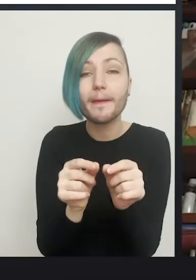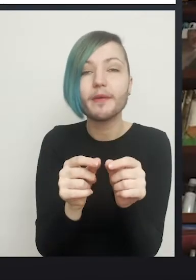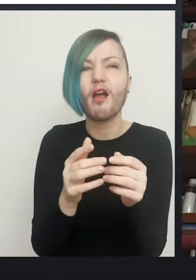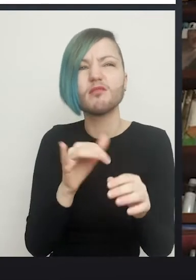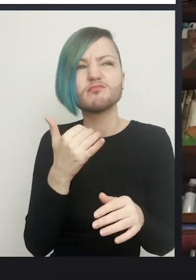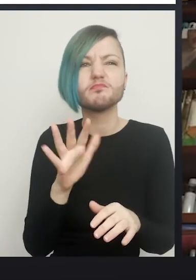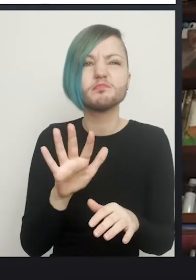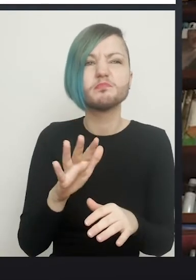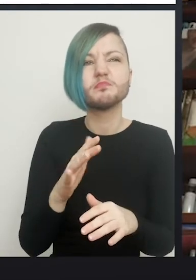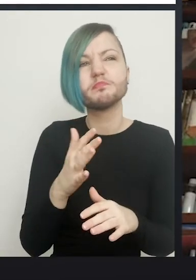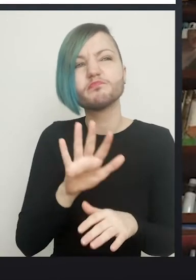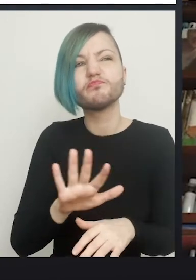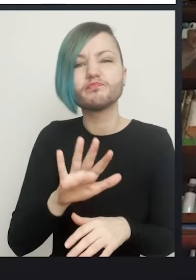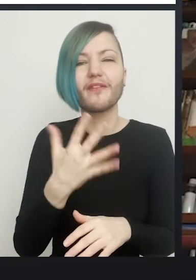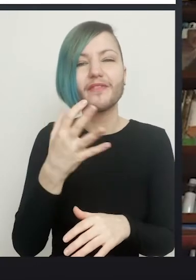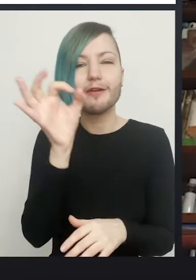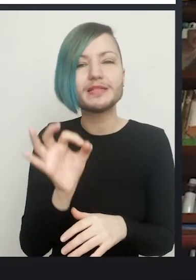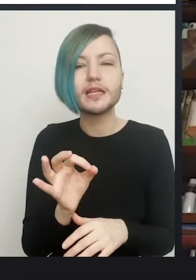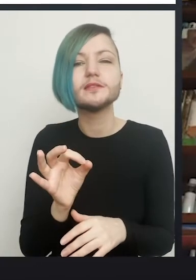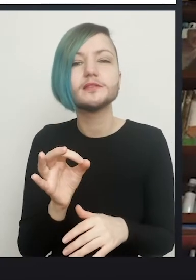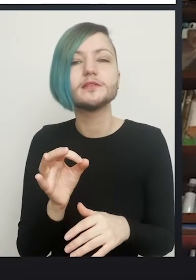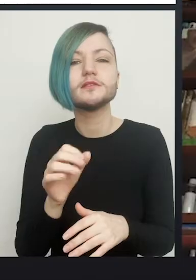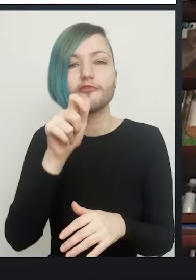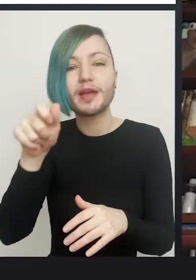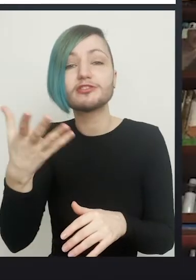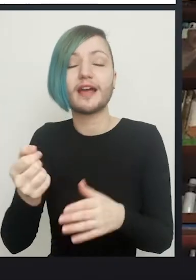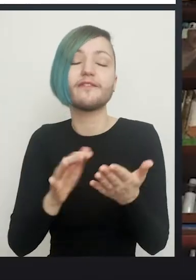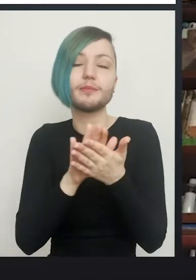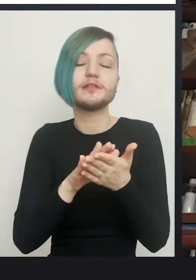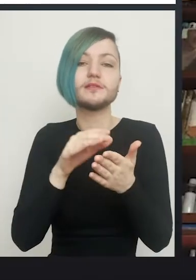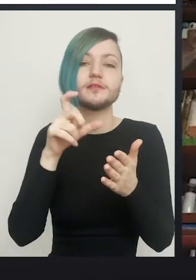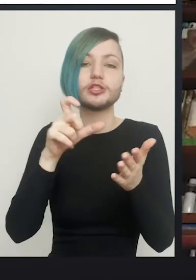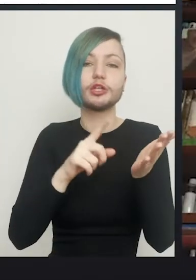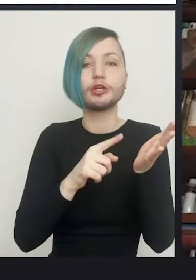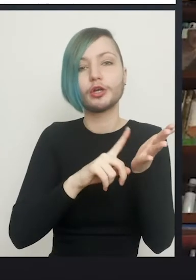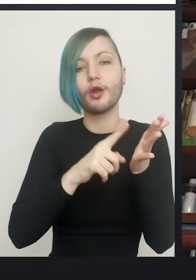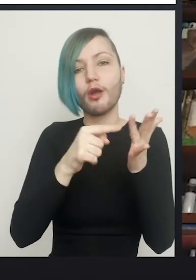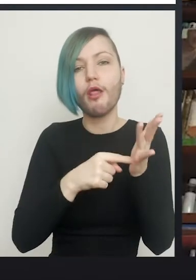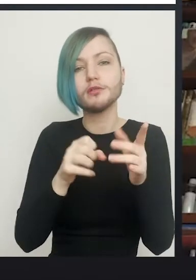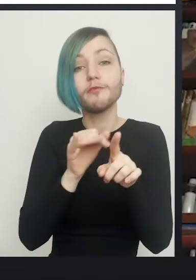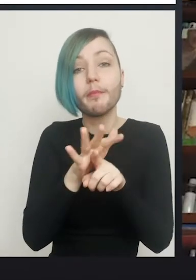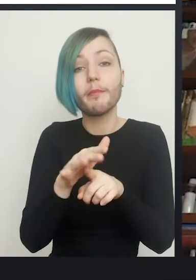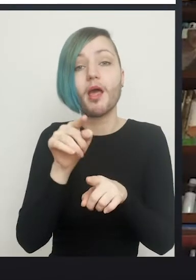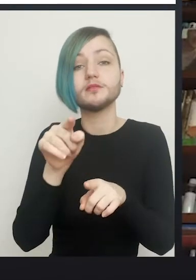of the cases. That's a blood clot that forms afterwards. That will burst its way through the skin